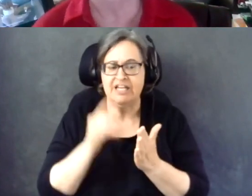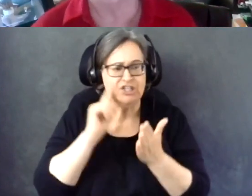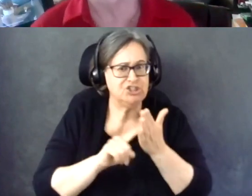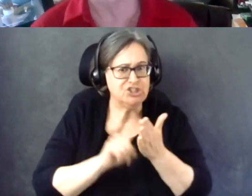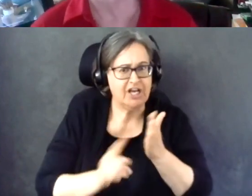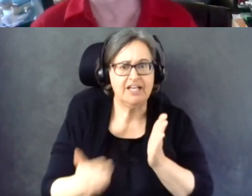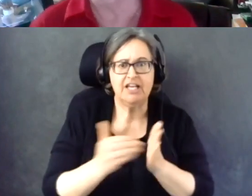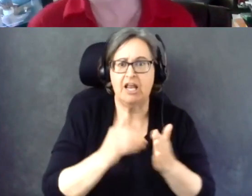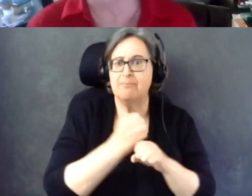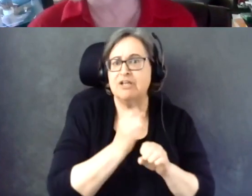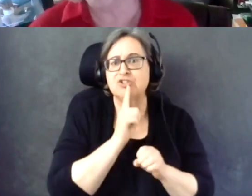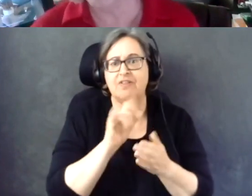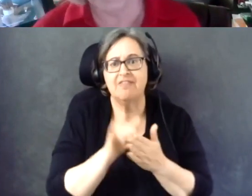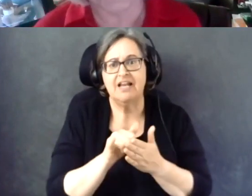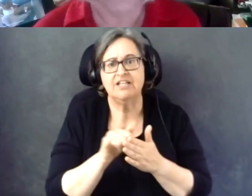And actually it will be done by tomorrow.